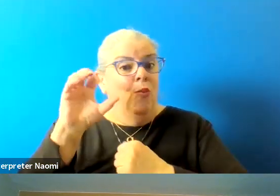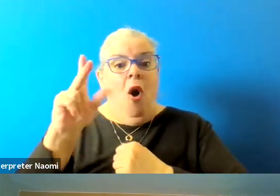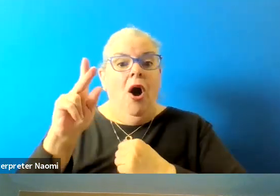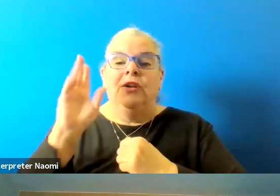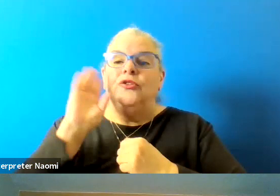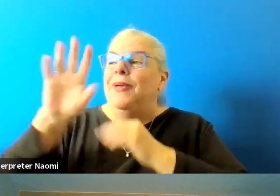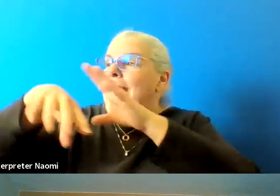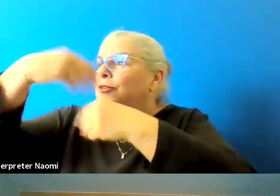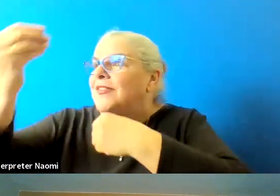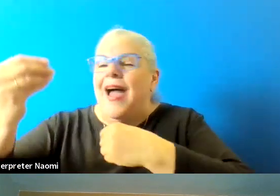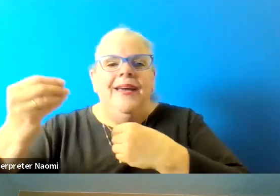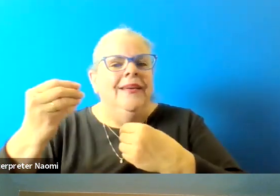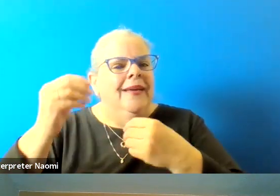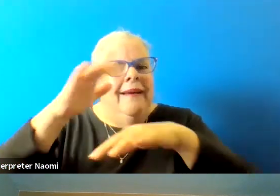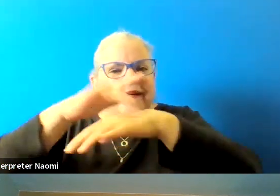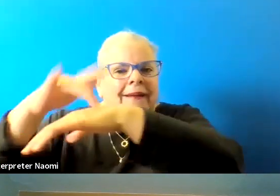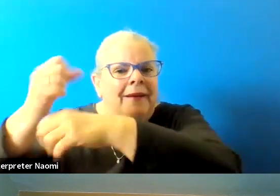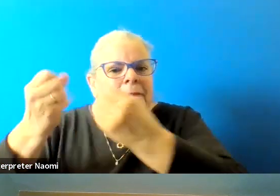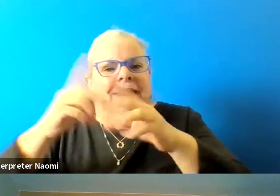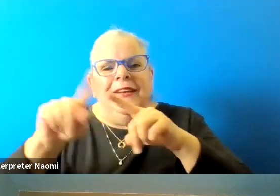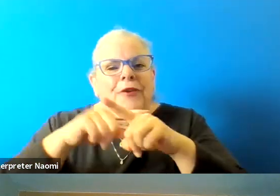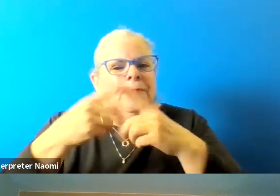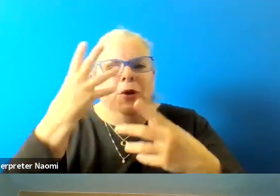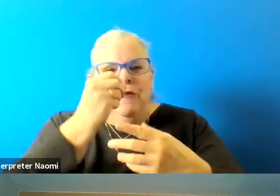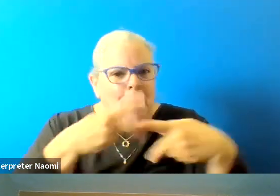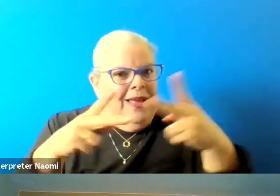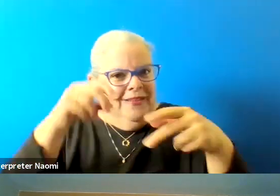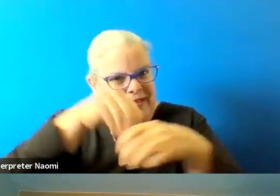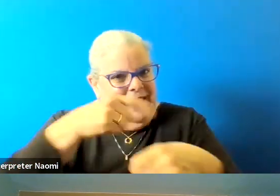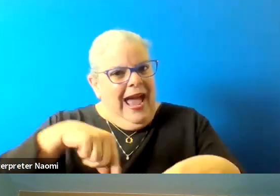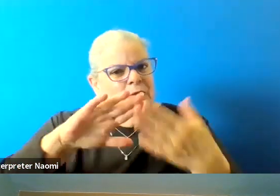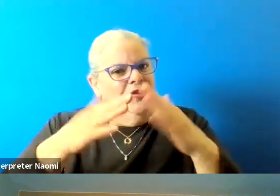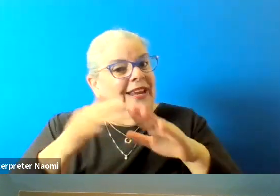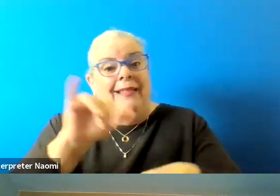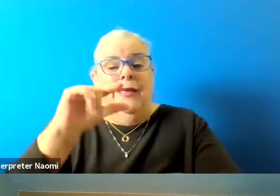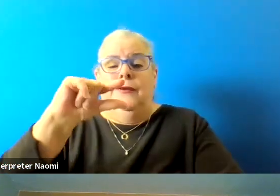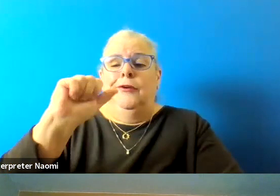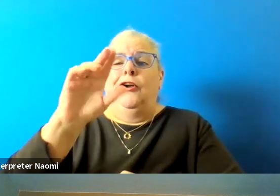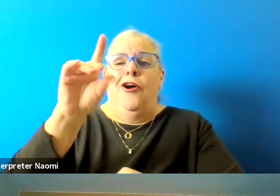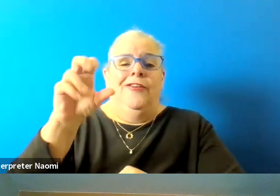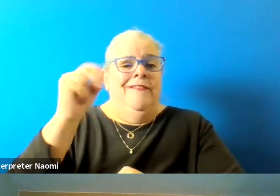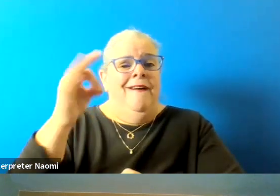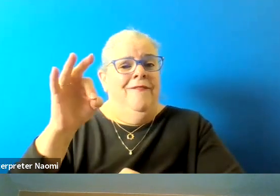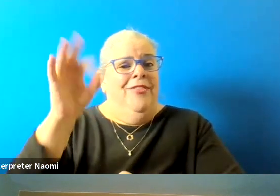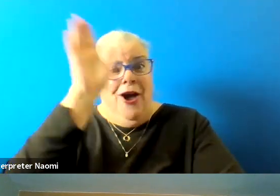many of the beautiful things in the city like Garden of the Gods, for example. And so, public transportation is something